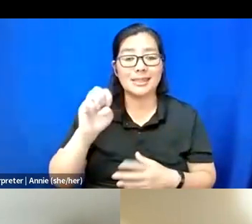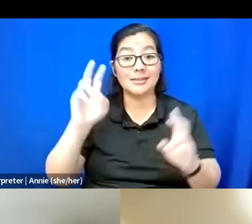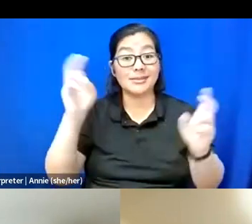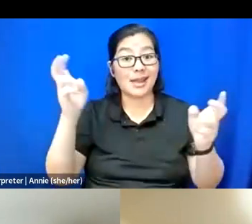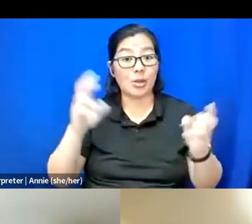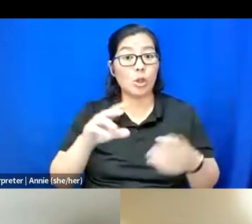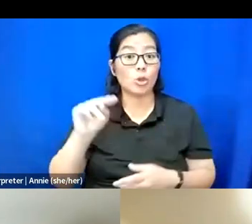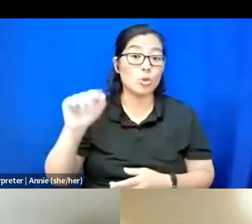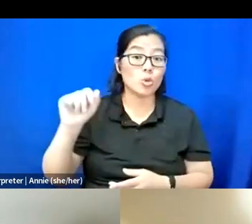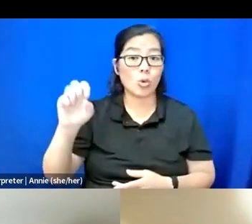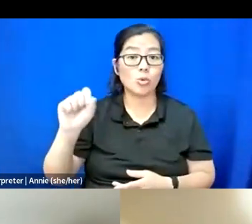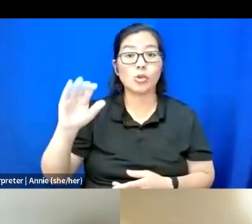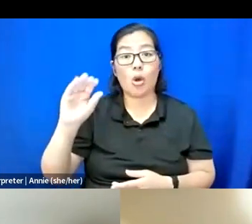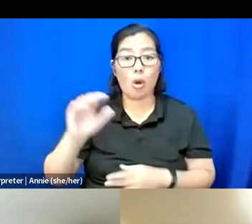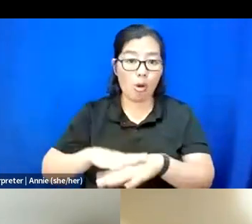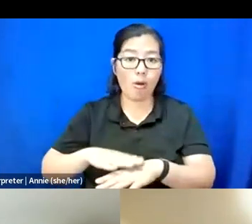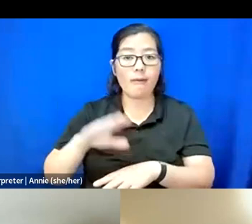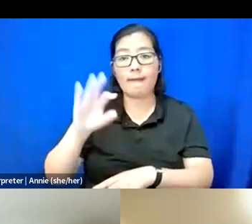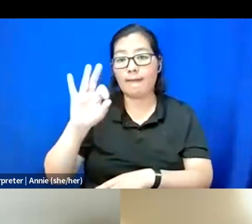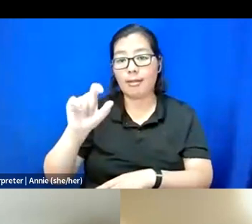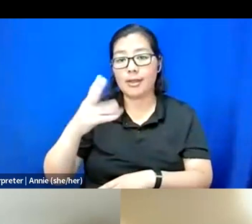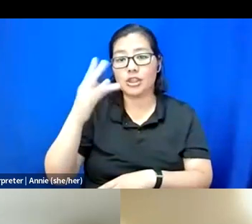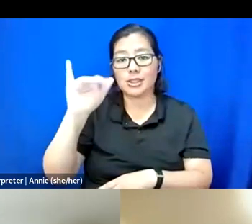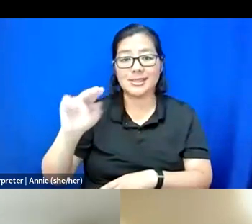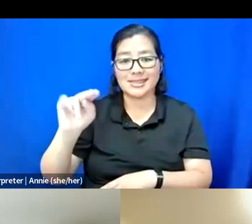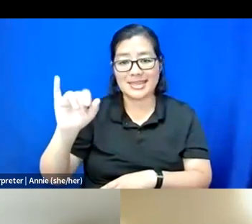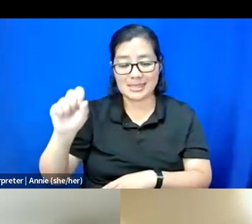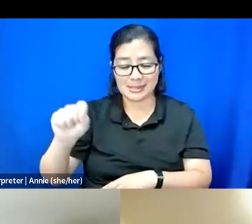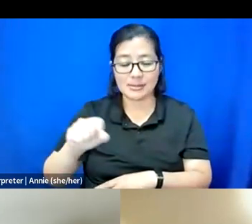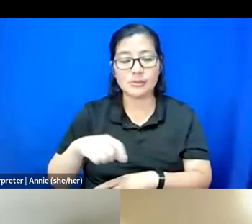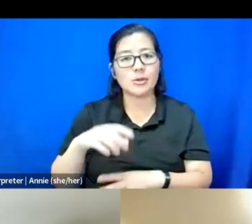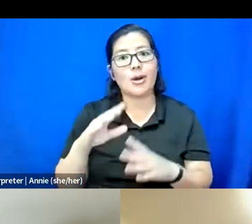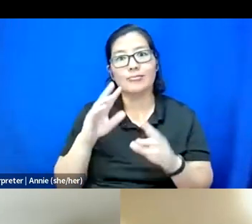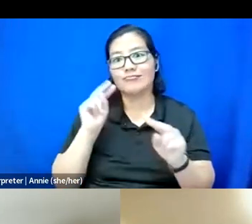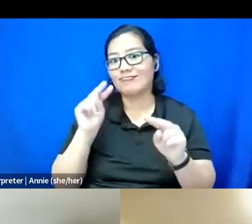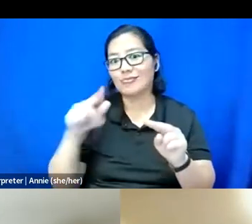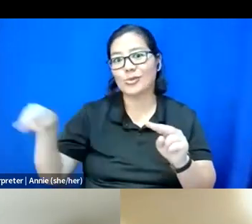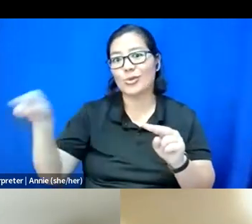And so, can't wait for you all to see that. I don't know what website that'll be on,